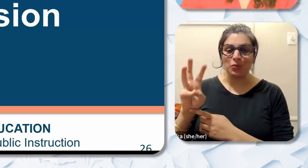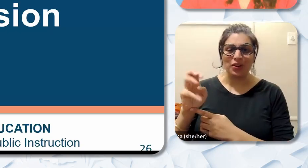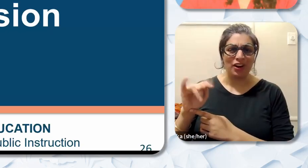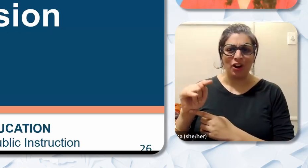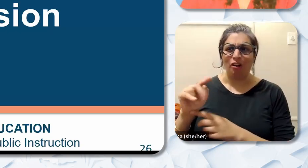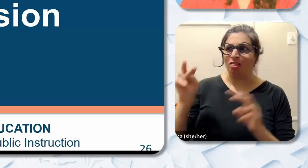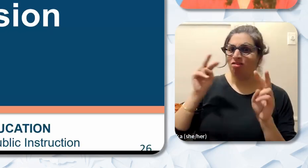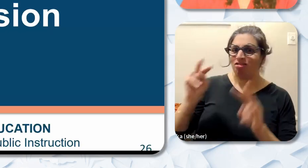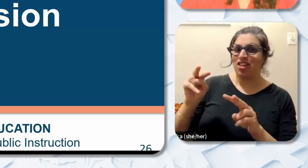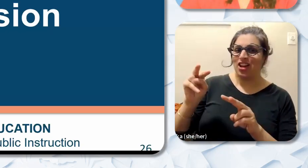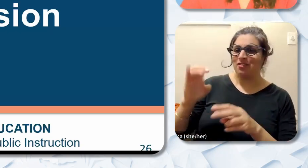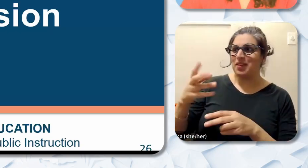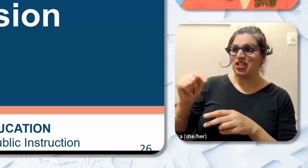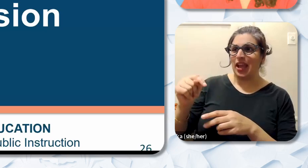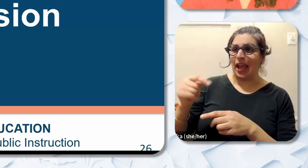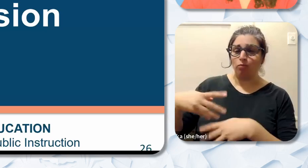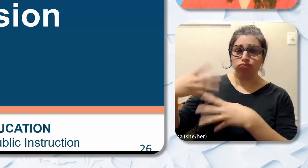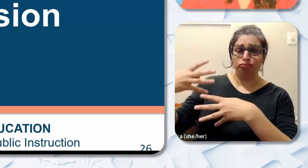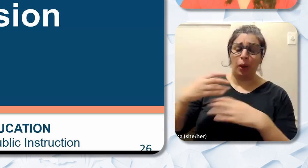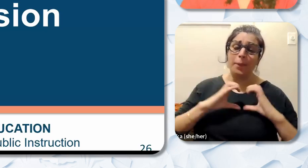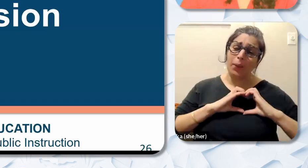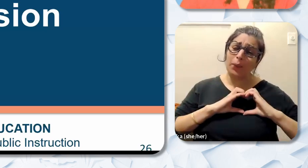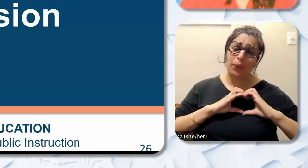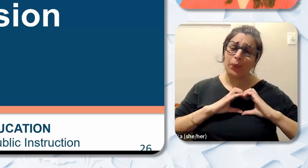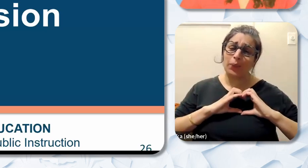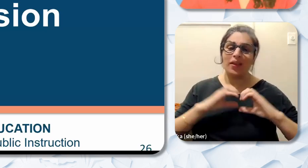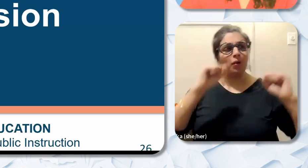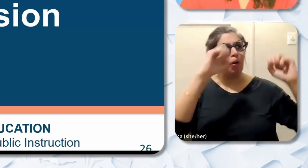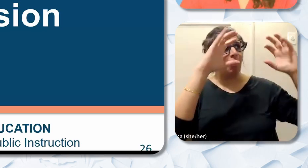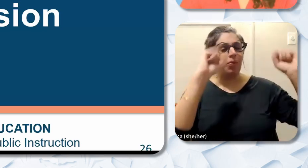you're getting in the chat. That was such an amazing presentation. Lots of claps lots of